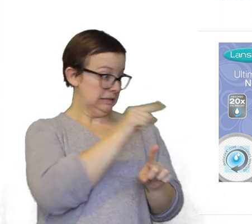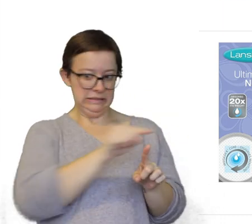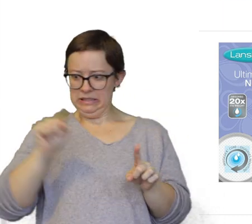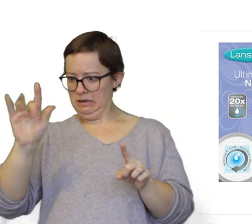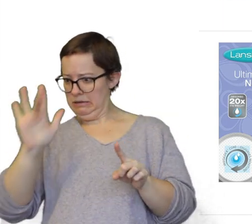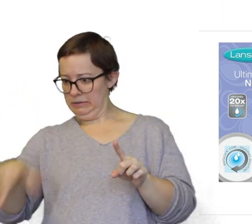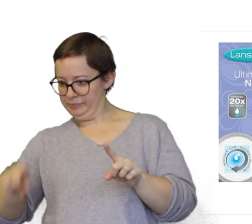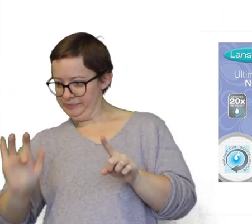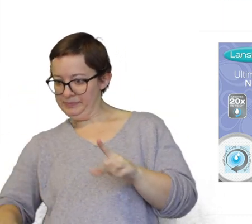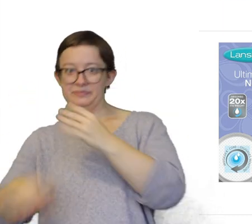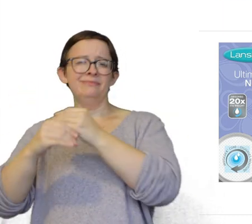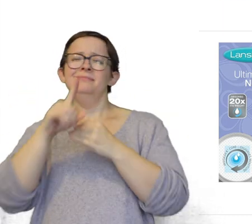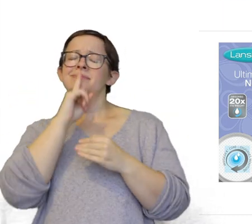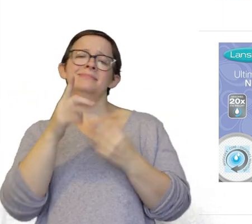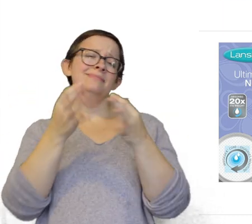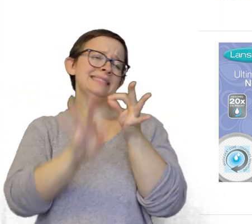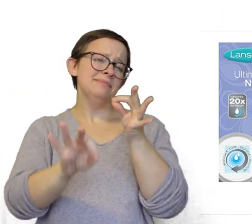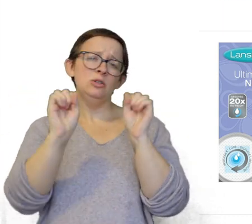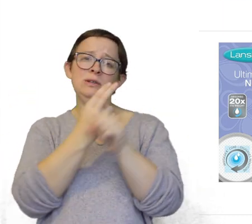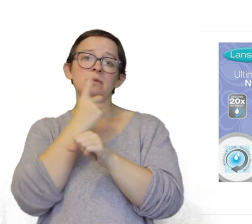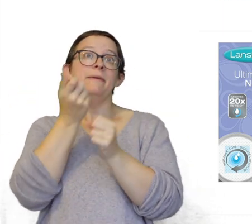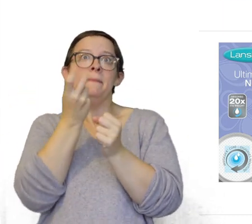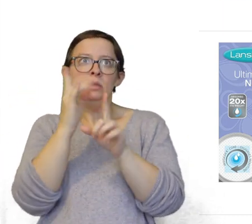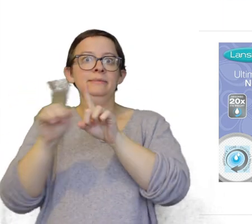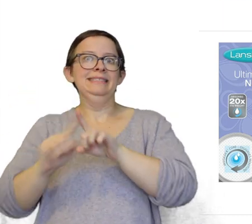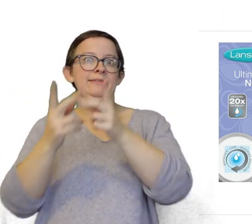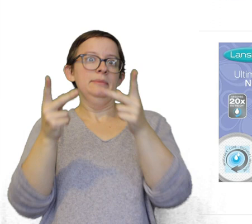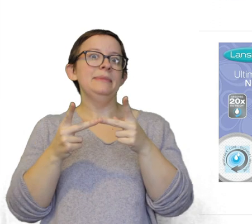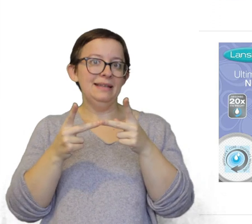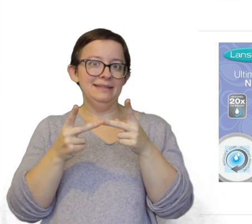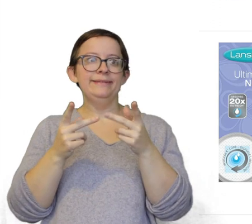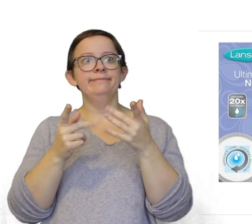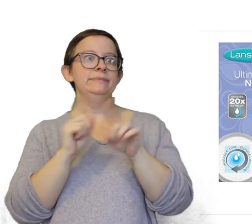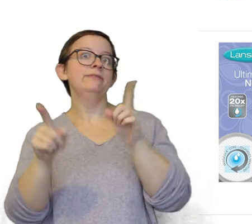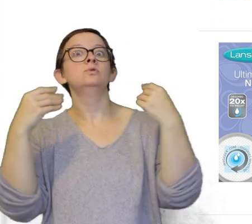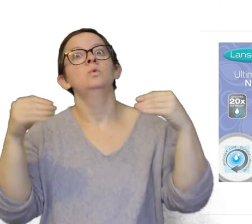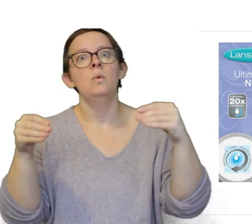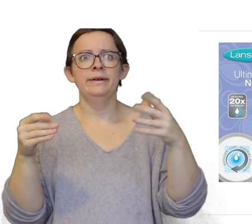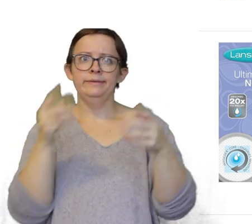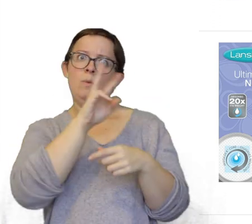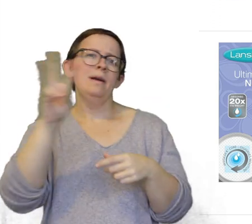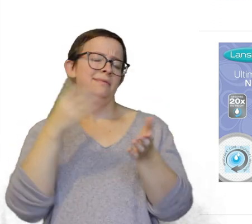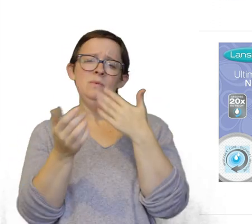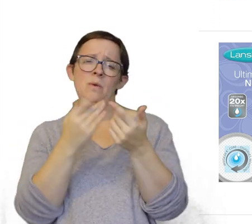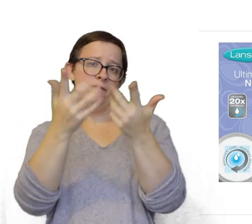So I really love it because it's really simple and you can use it from multiple different places. Multiple different you know stores, websites, whatever you want.